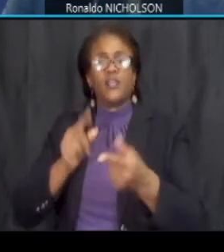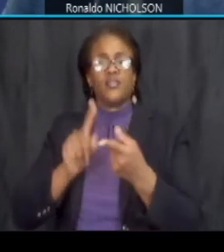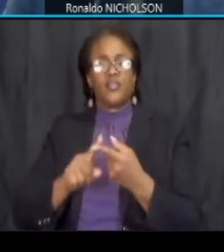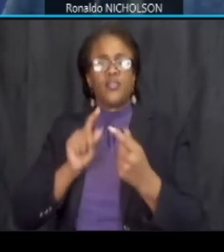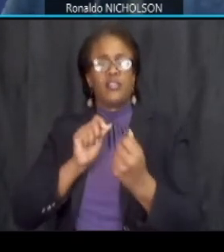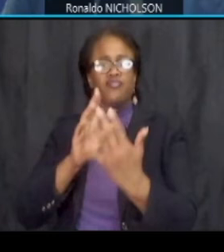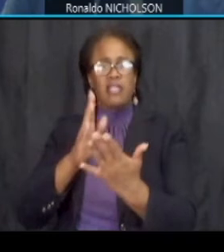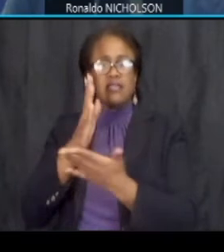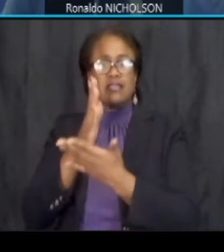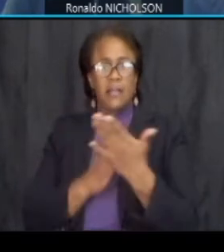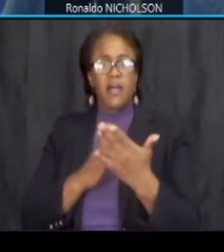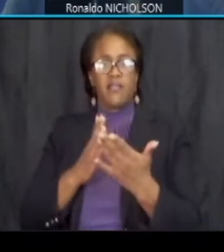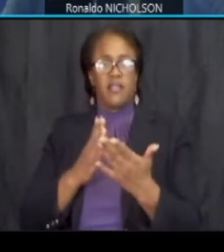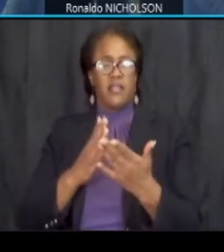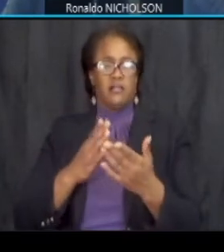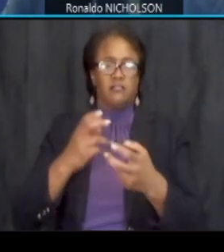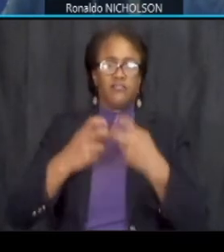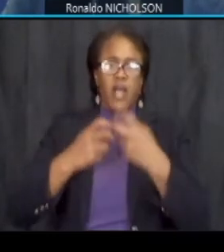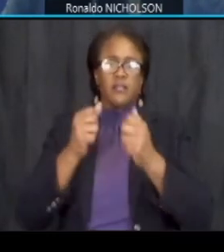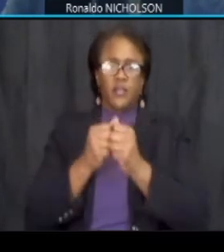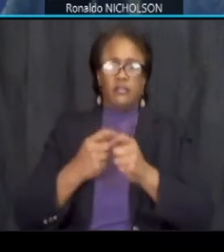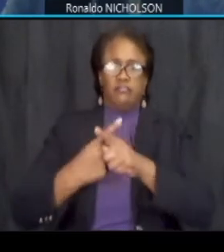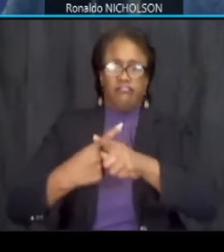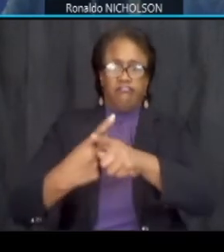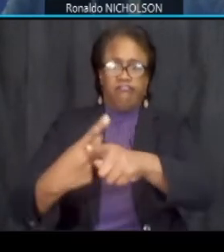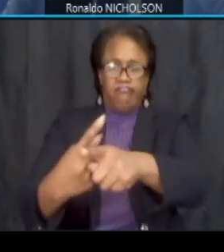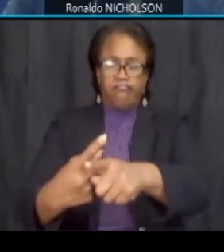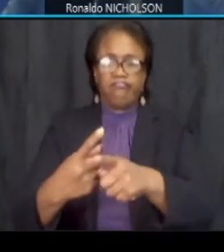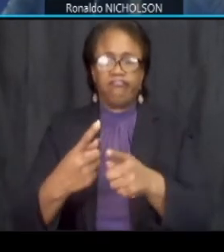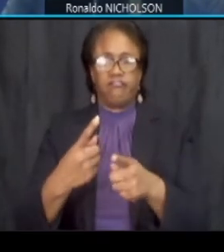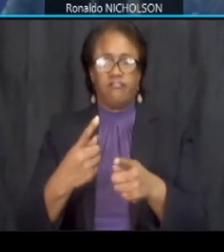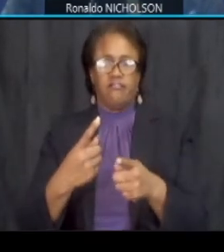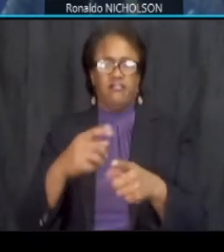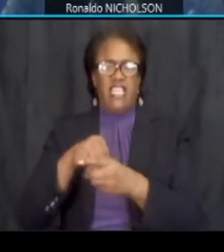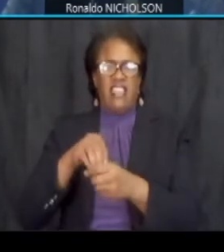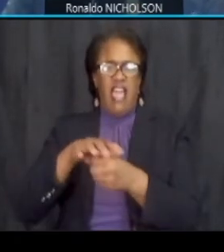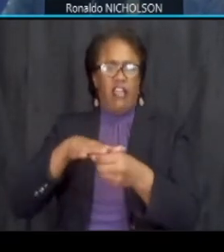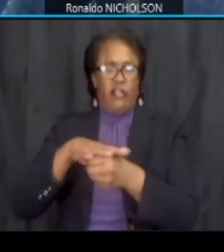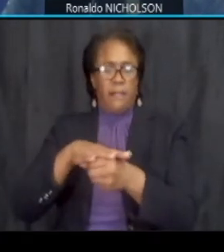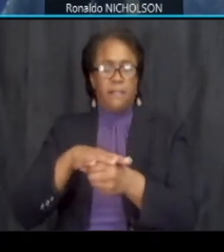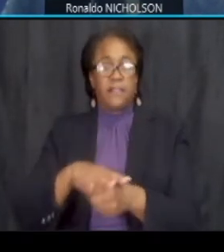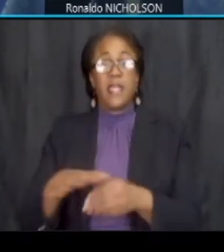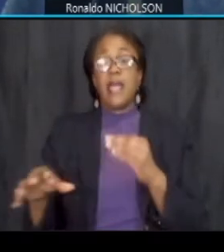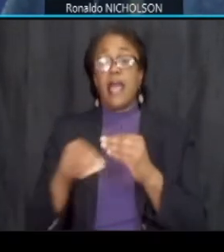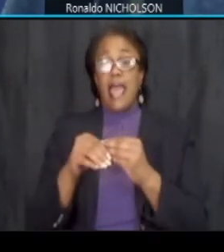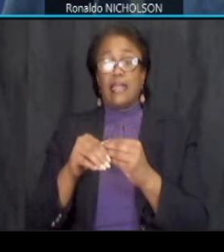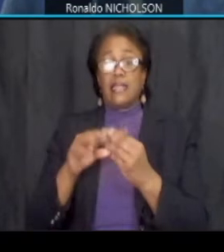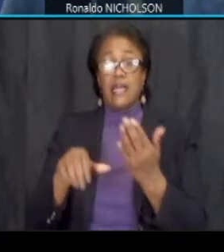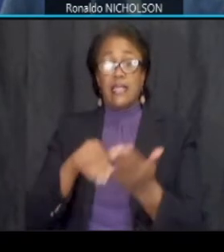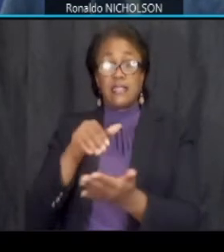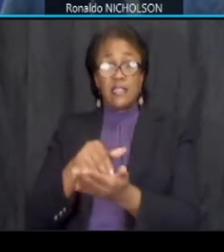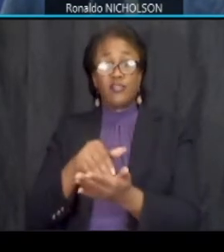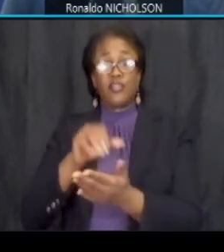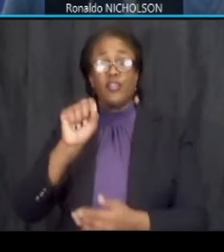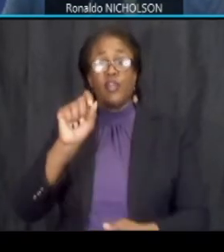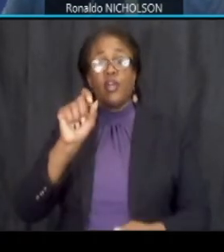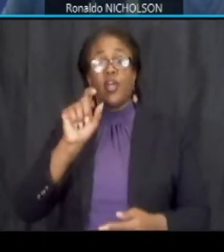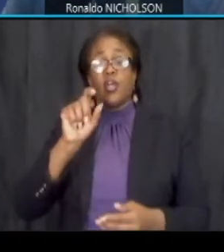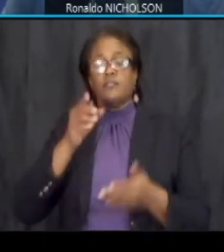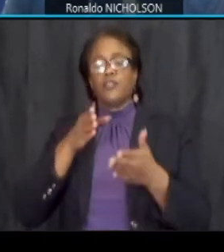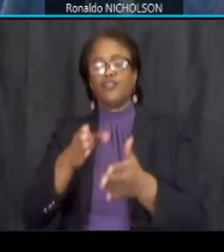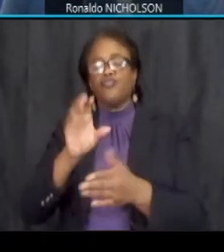traffic congestion in the area we're also adding a center running street car extension along bending